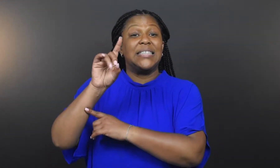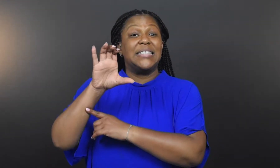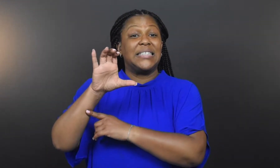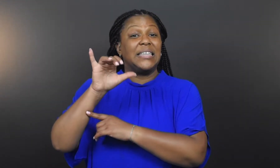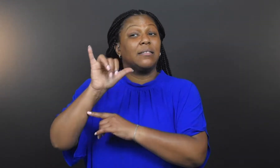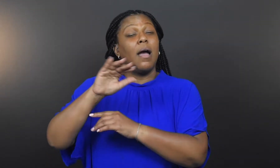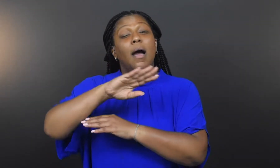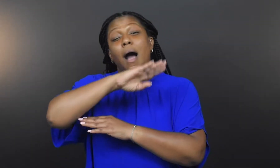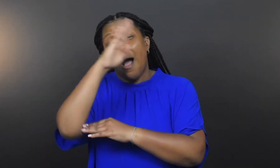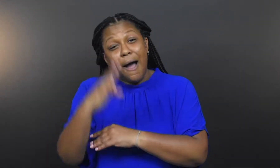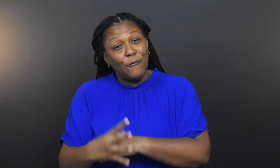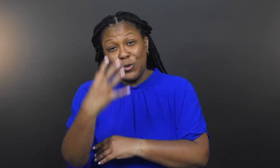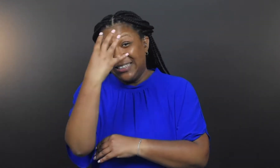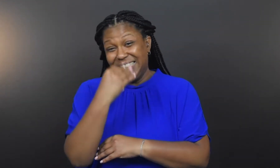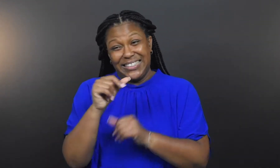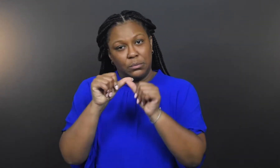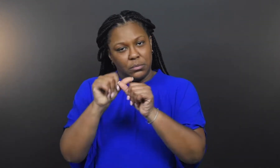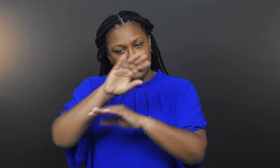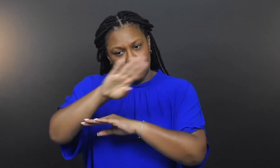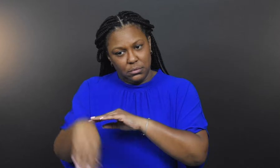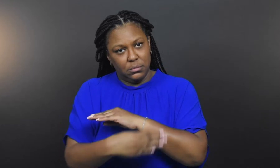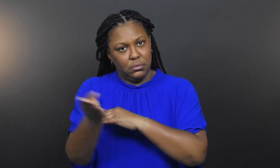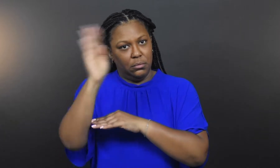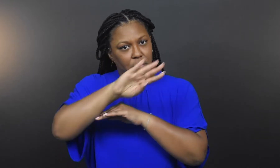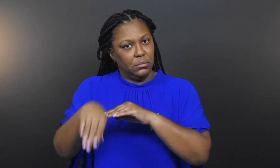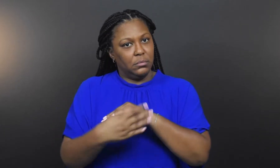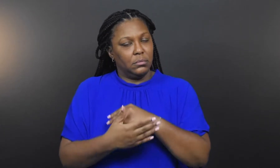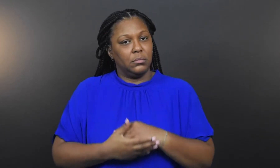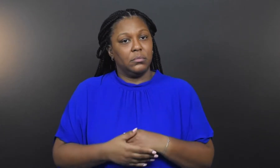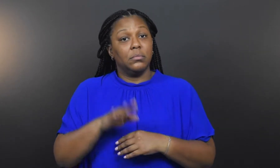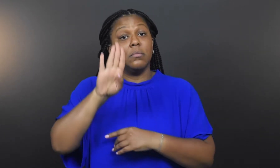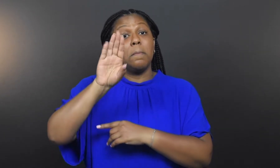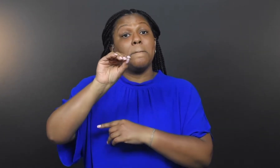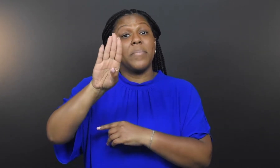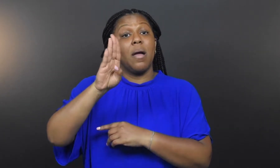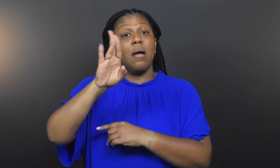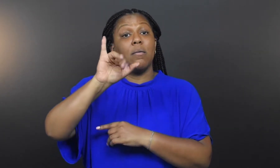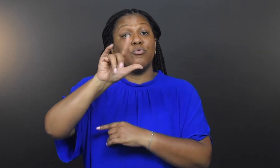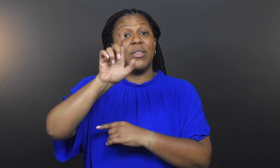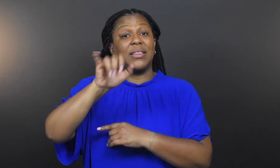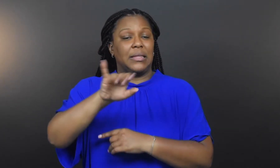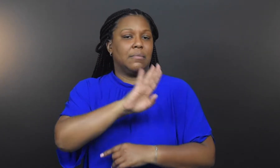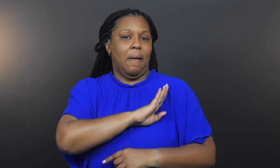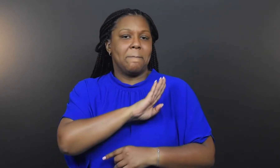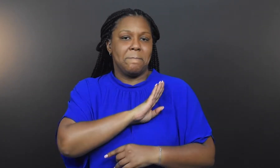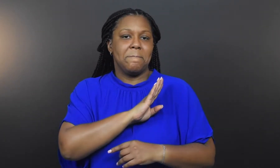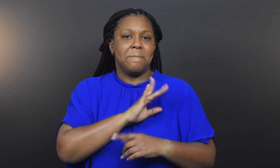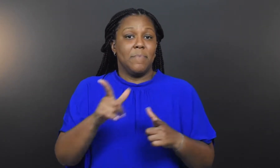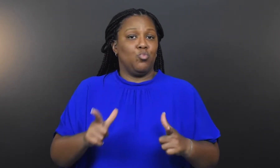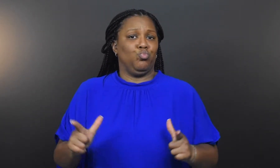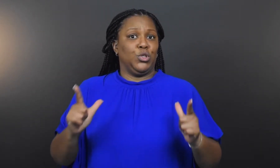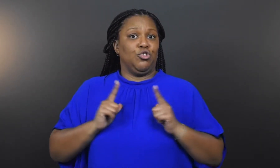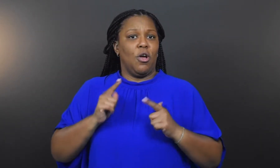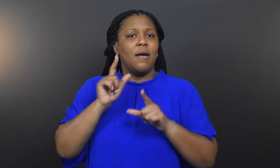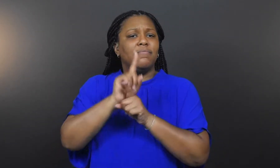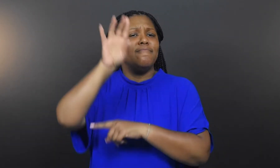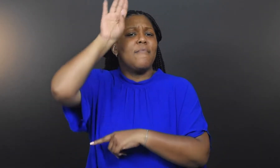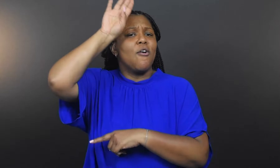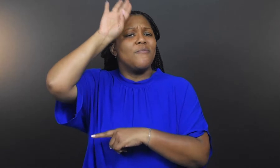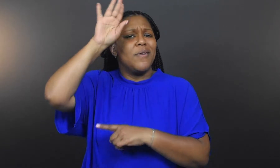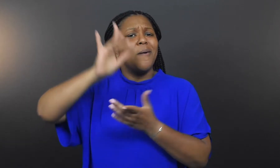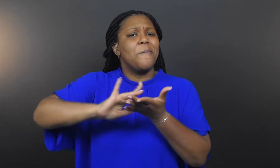The CDC That Never Sleeps When Bob Briley retired as a firefighter and